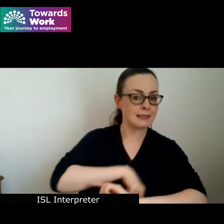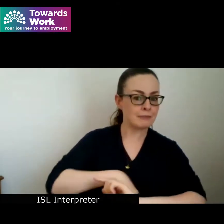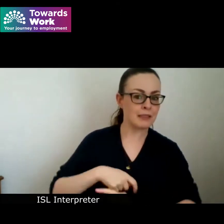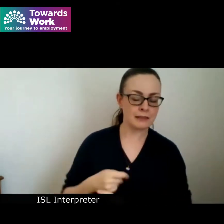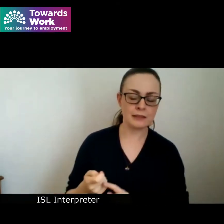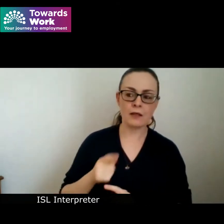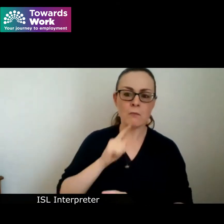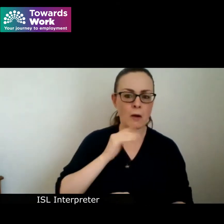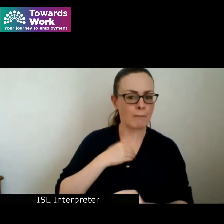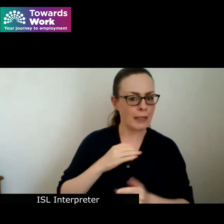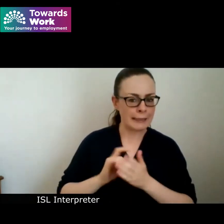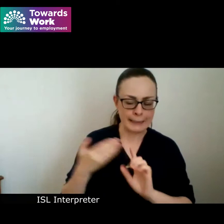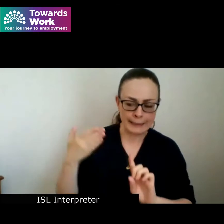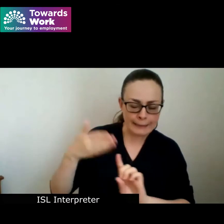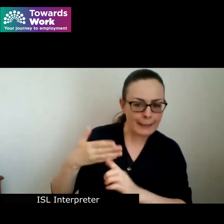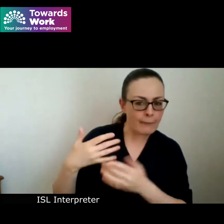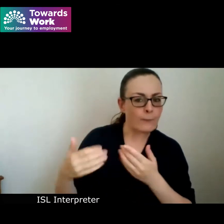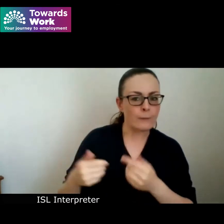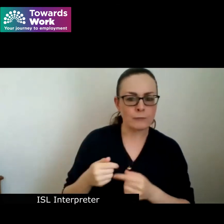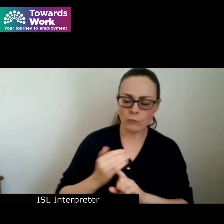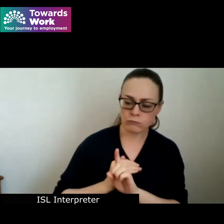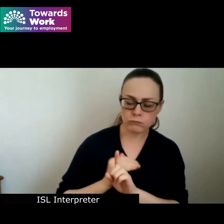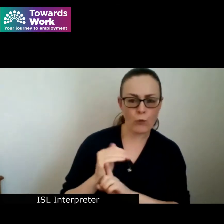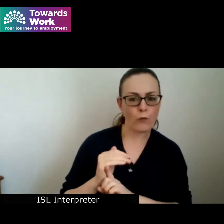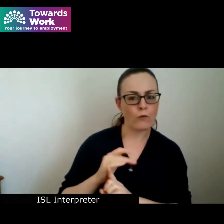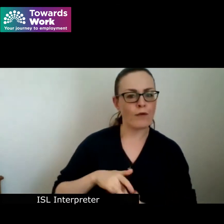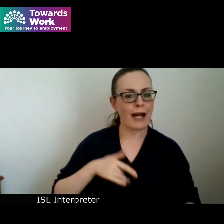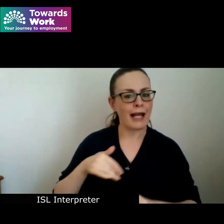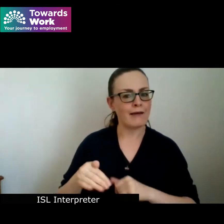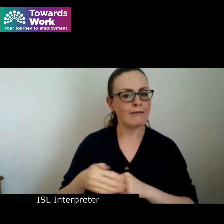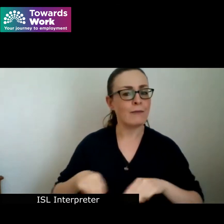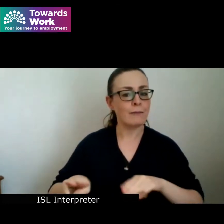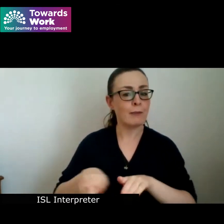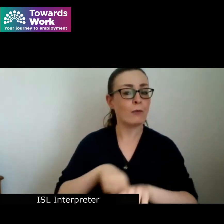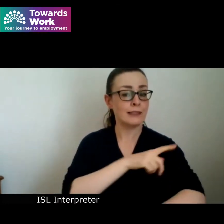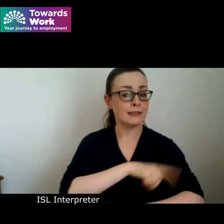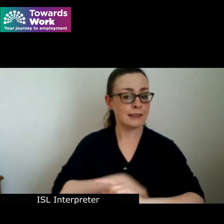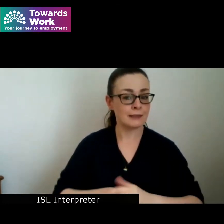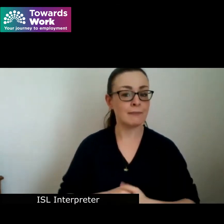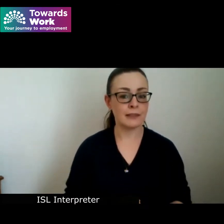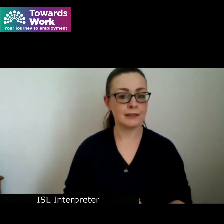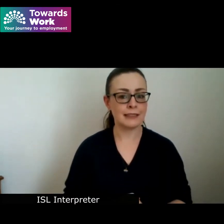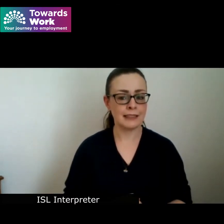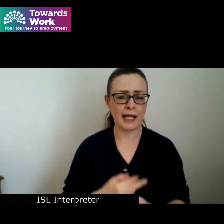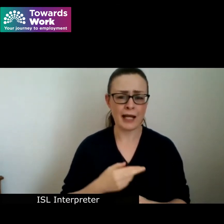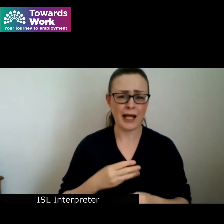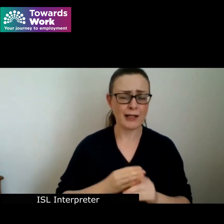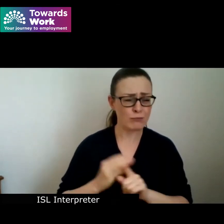objective has been to improve the lives of people with disabilities in a real and practical sense